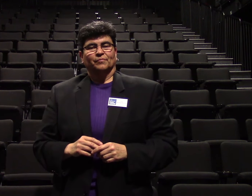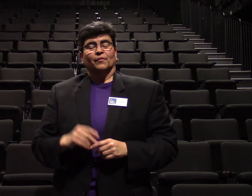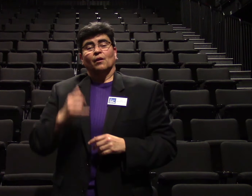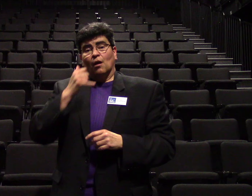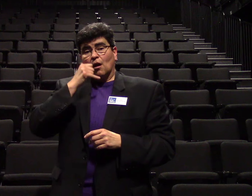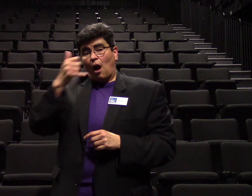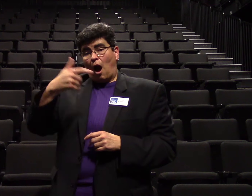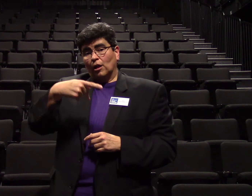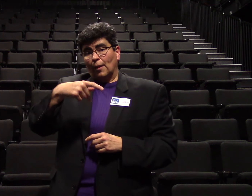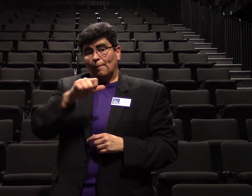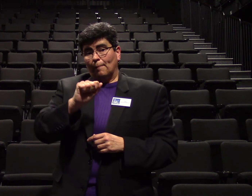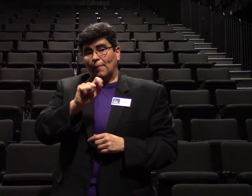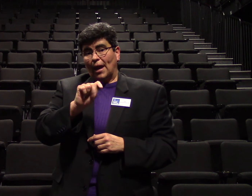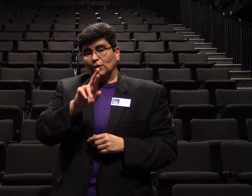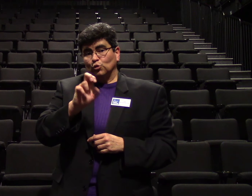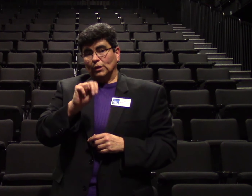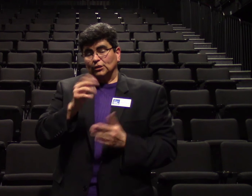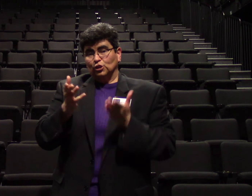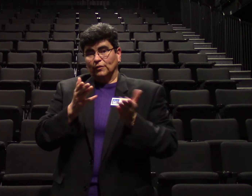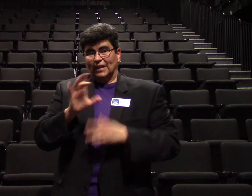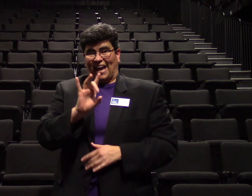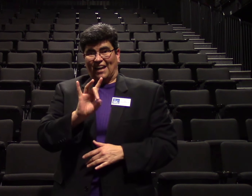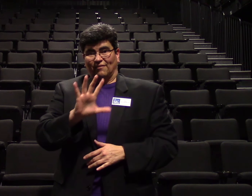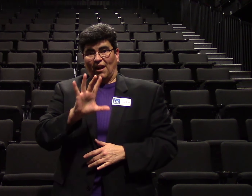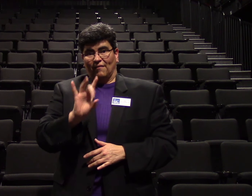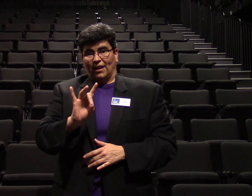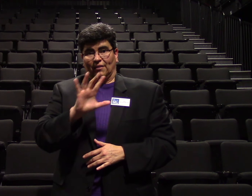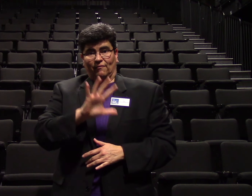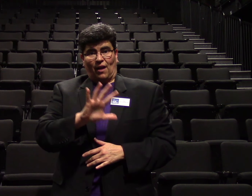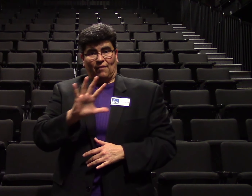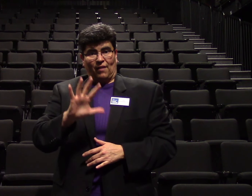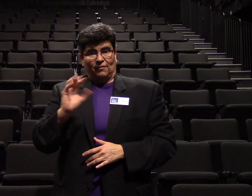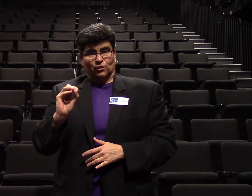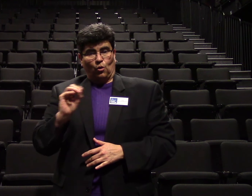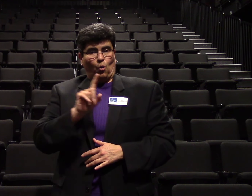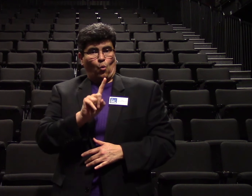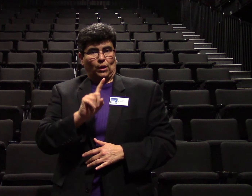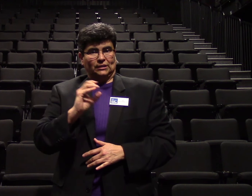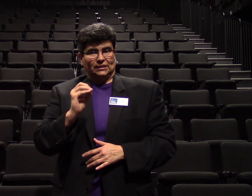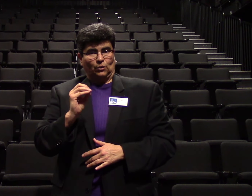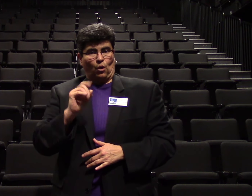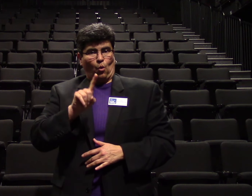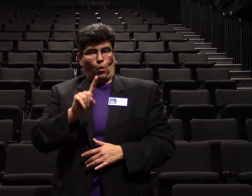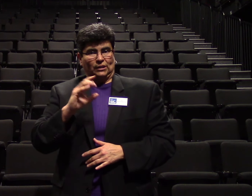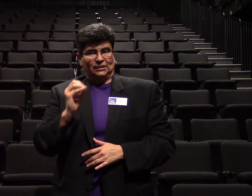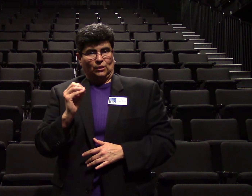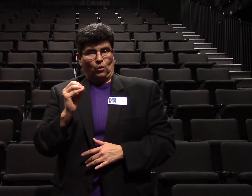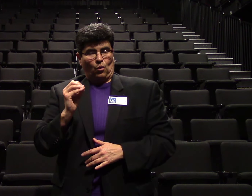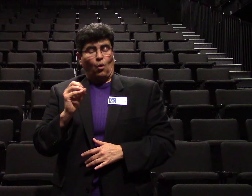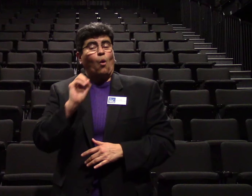Call patron services at 858.550.1010